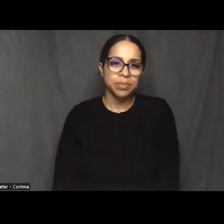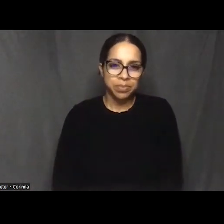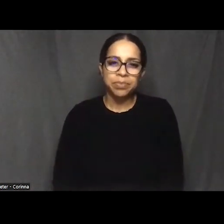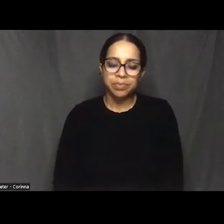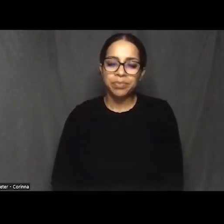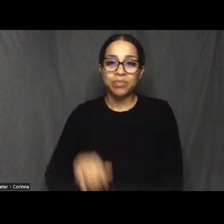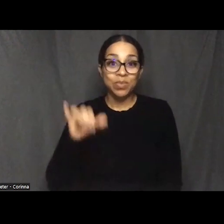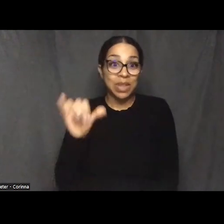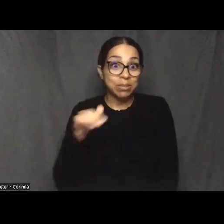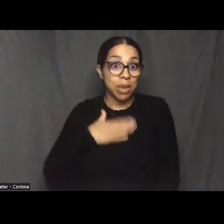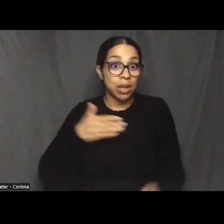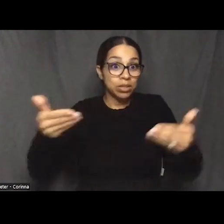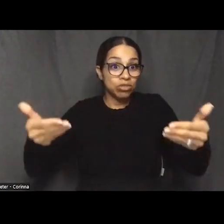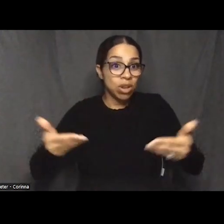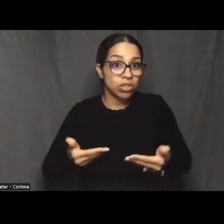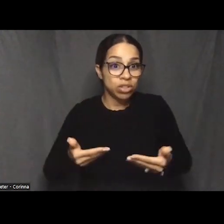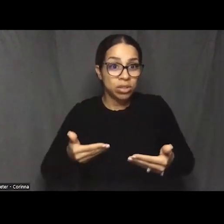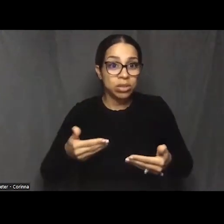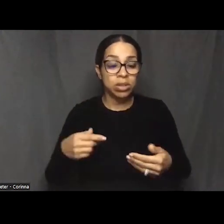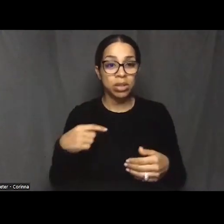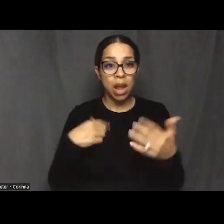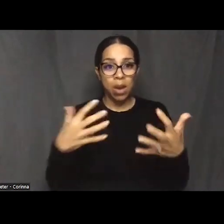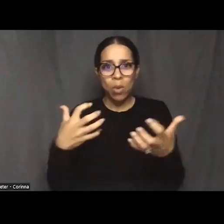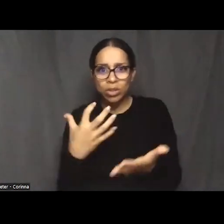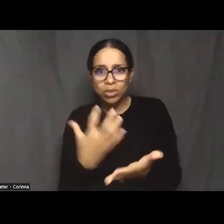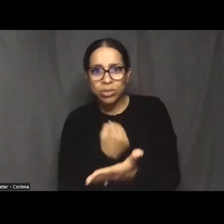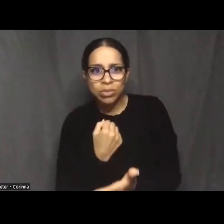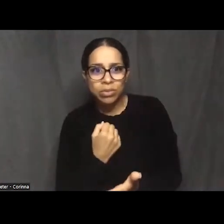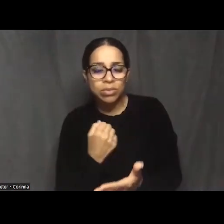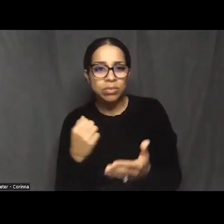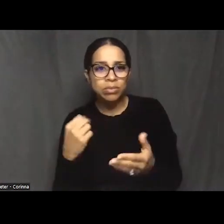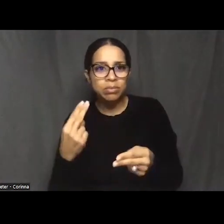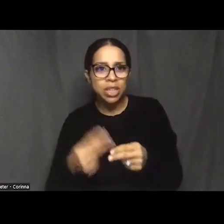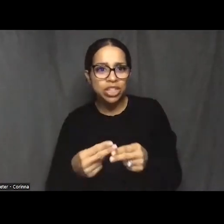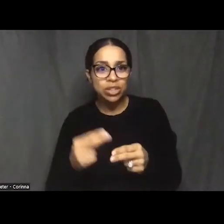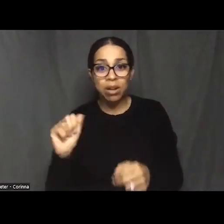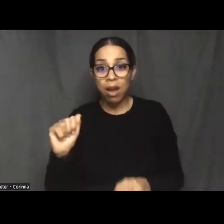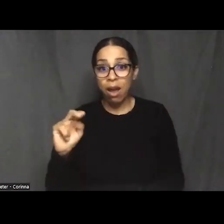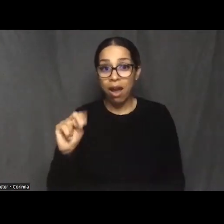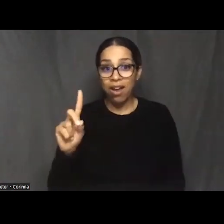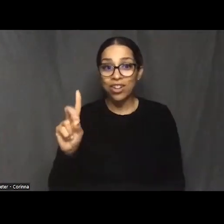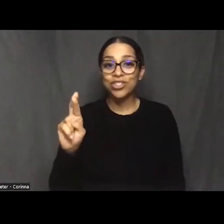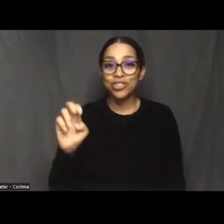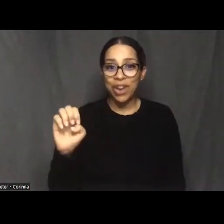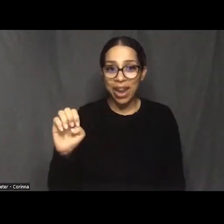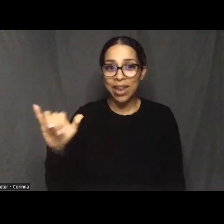I would like to say that Andre Chung is